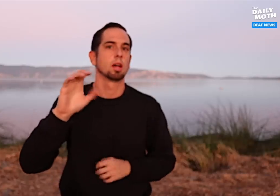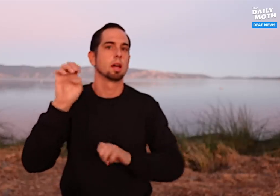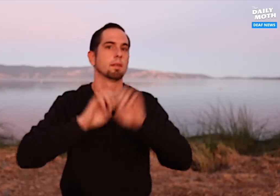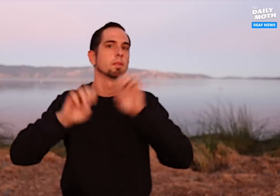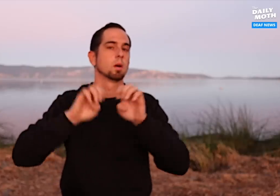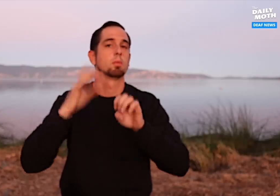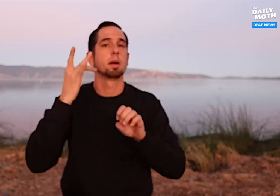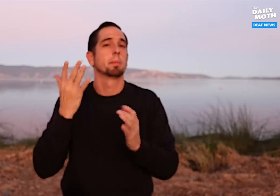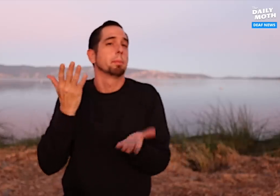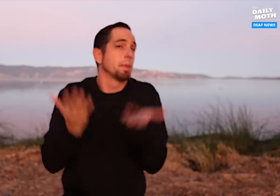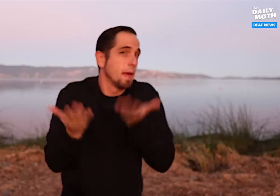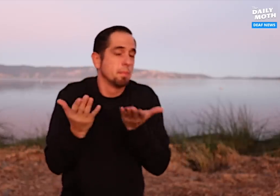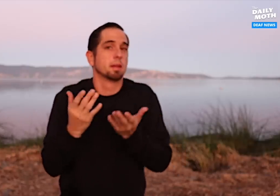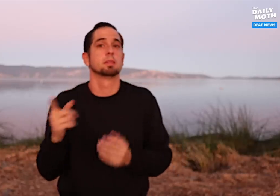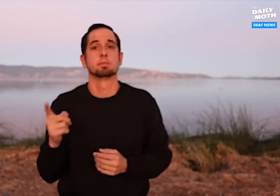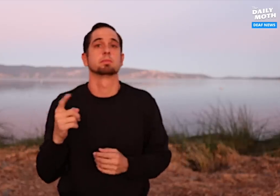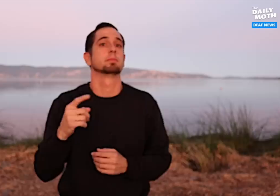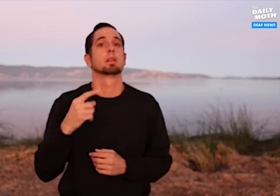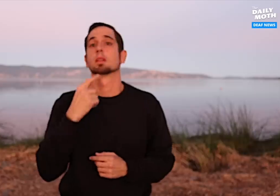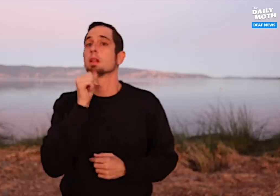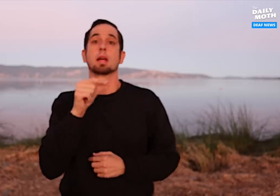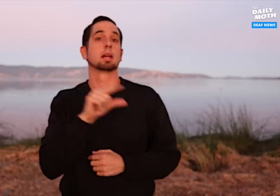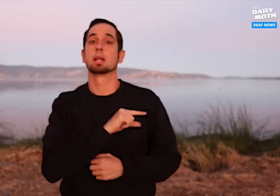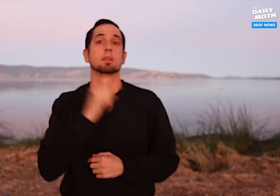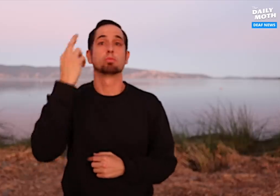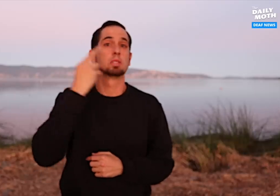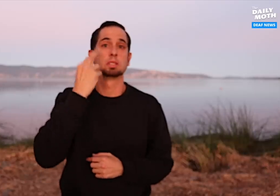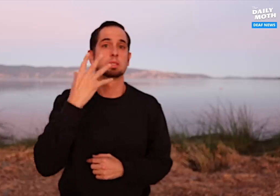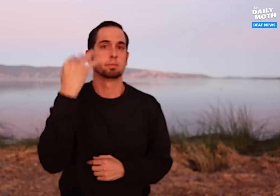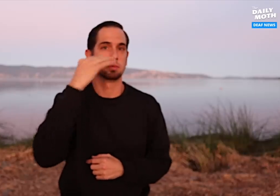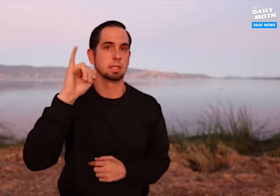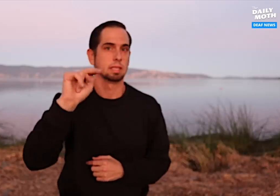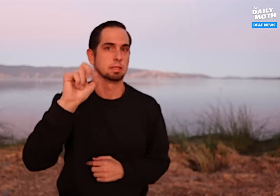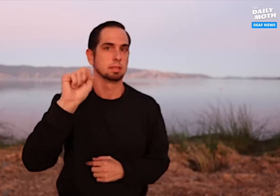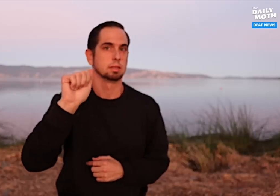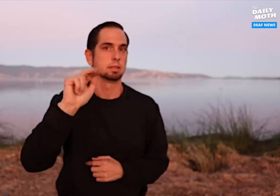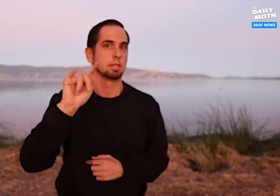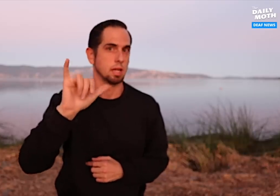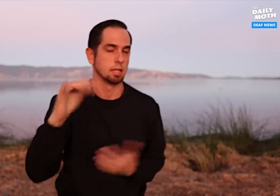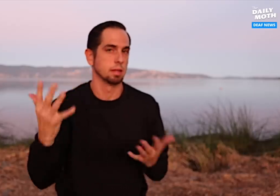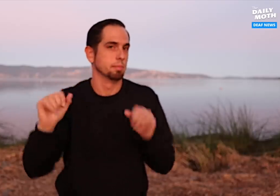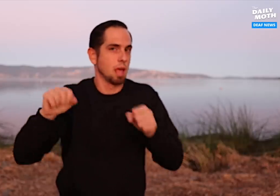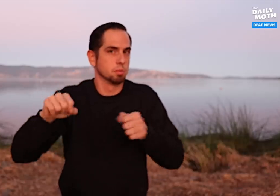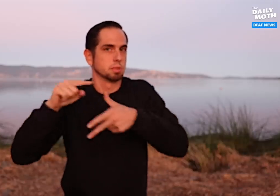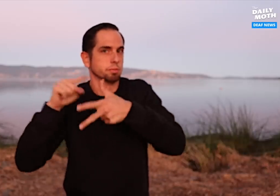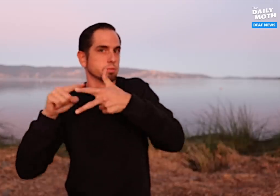because they may plead not guilty by reason for insanity. So those are three possible scenarios.